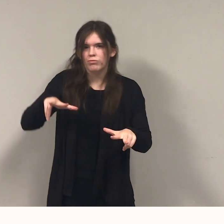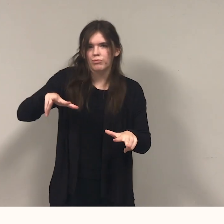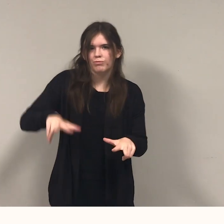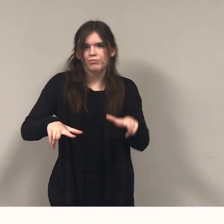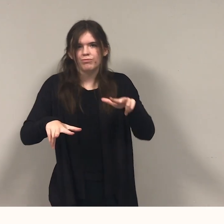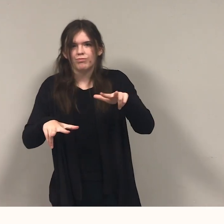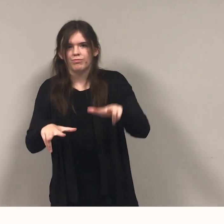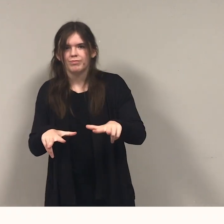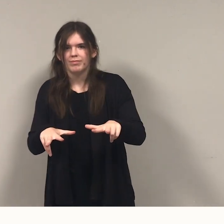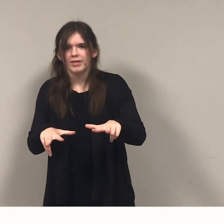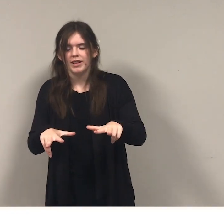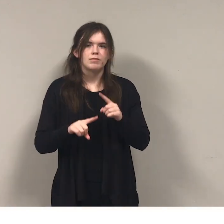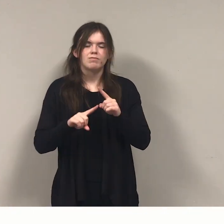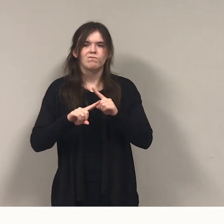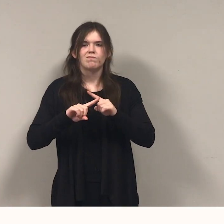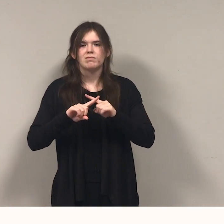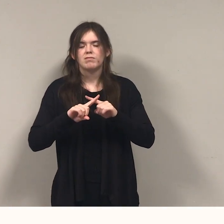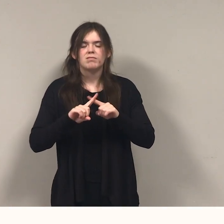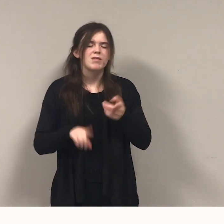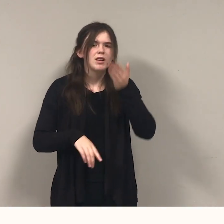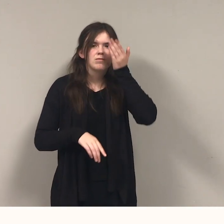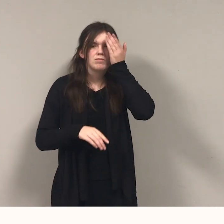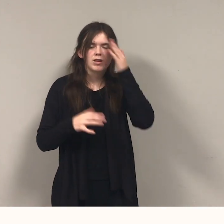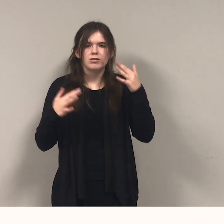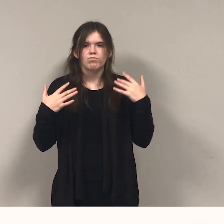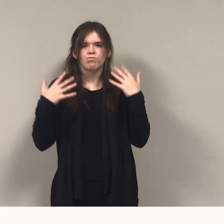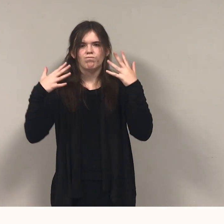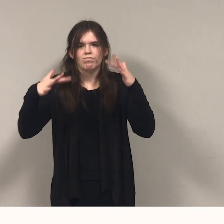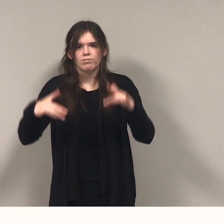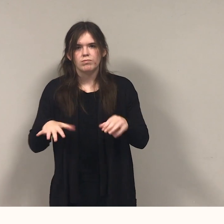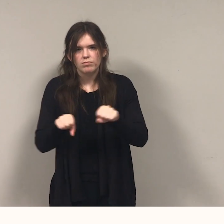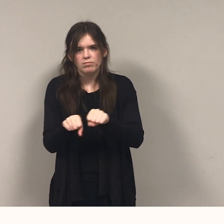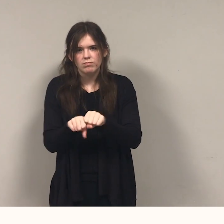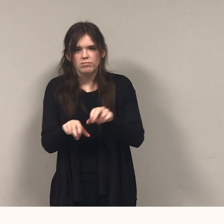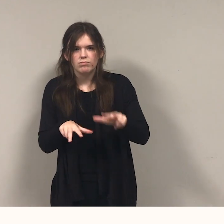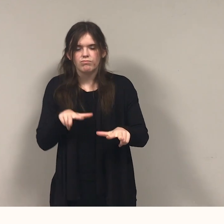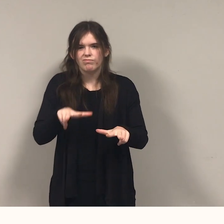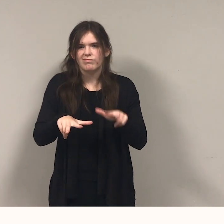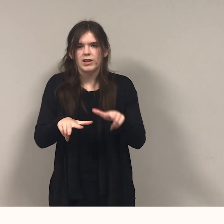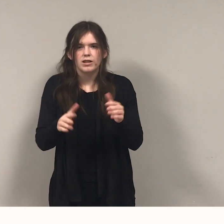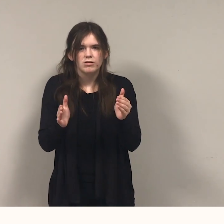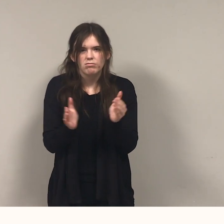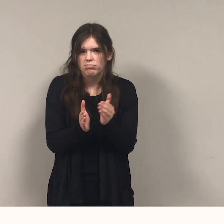But Pirate's showshoes are too small. They don't help her out at all.